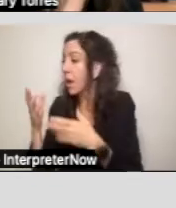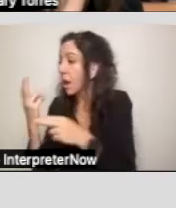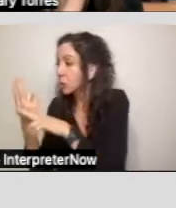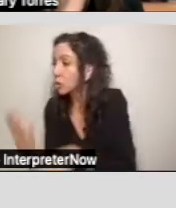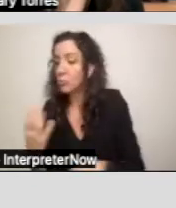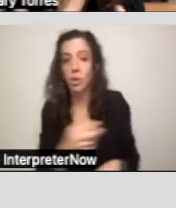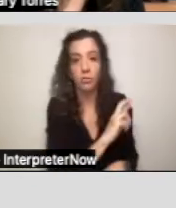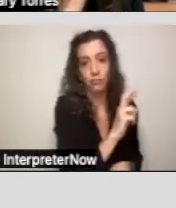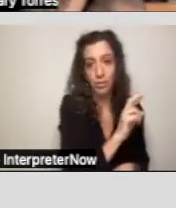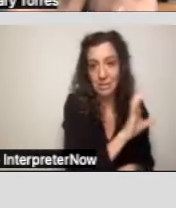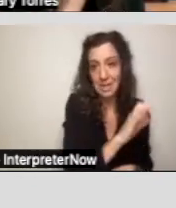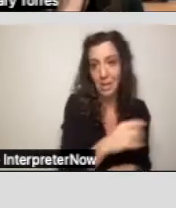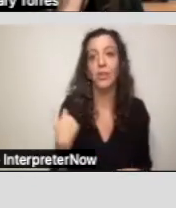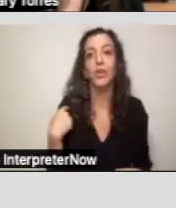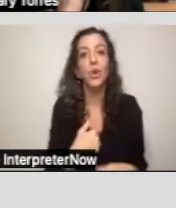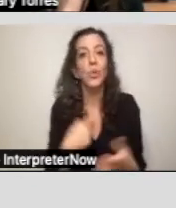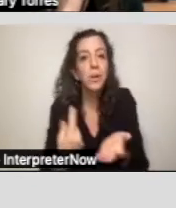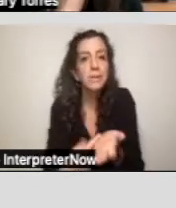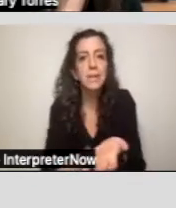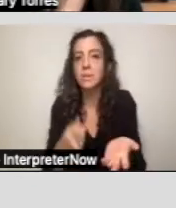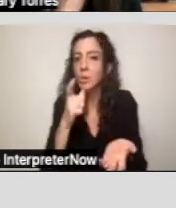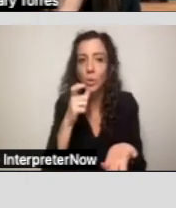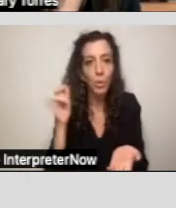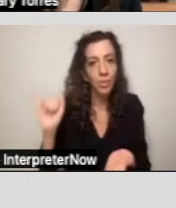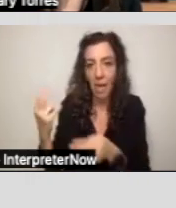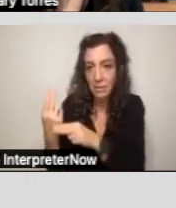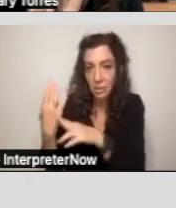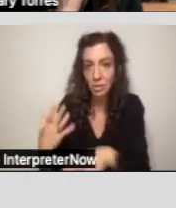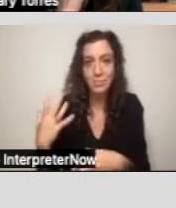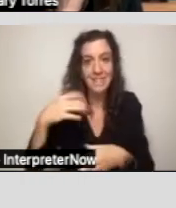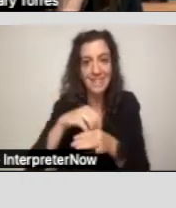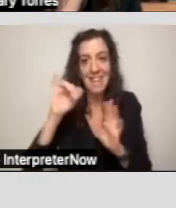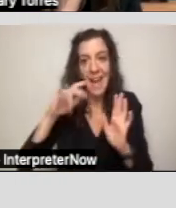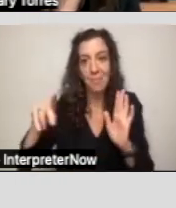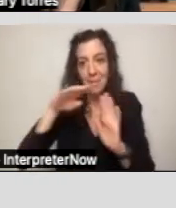In which we discuss who the consumer is in the IPP document, so the IPP document should